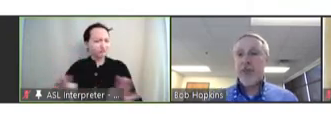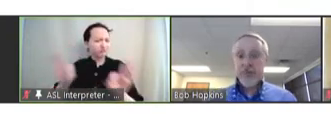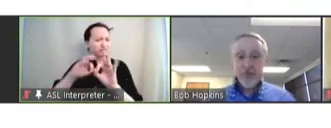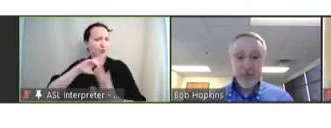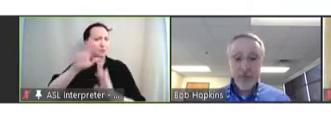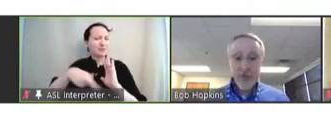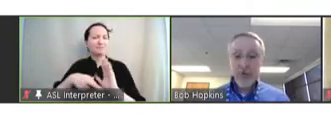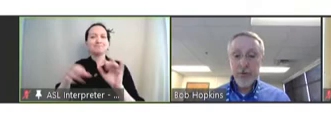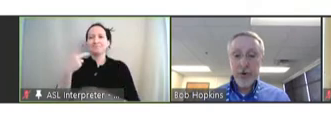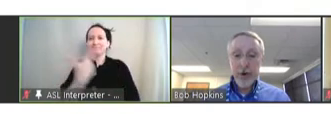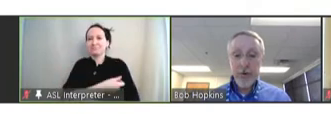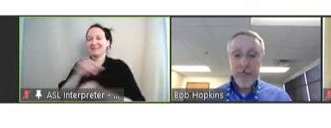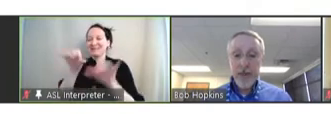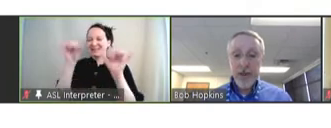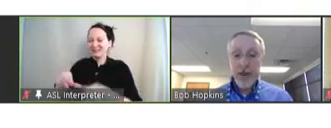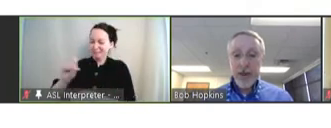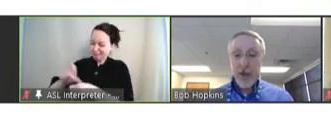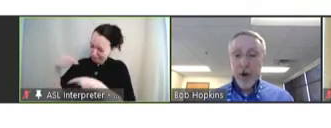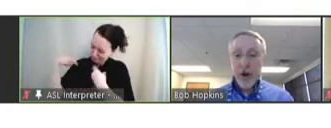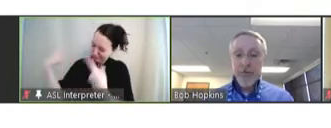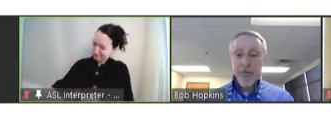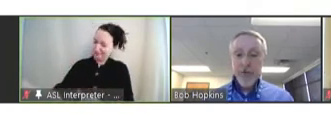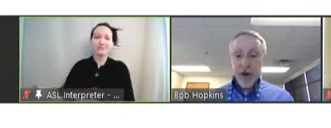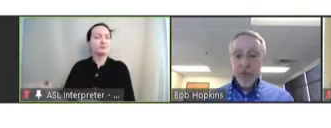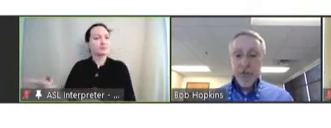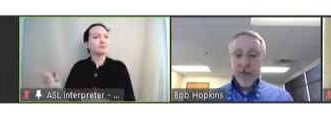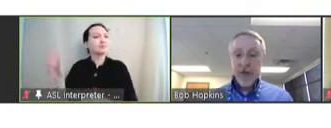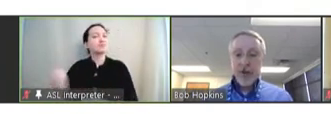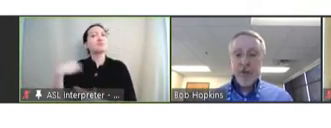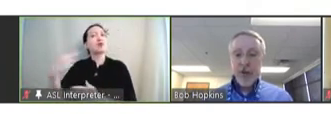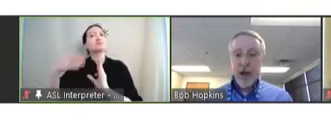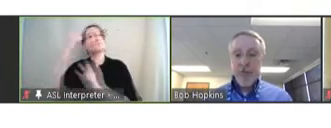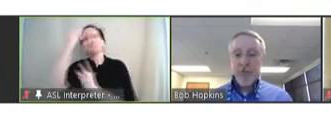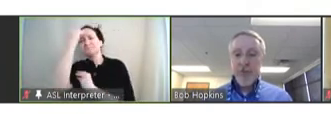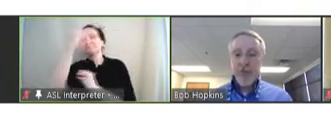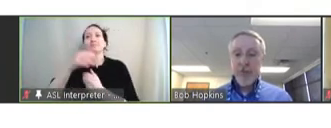system through his career. He'll provide a -- provide a reflection on the accomplishments